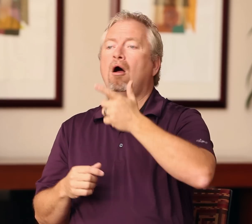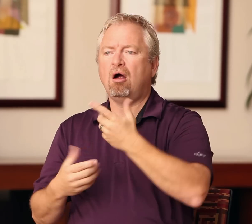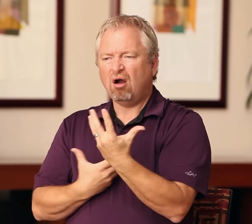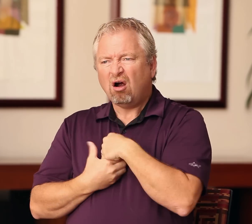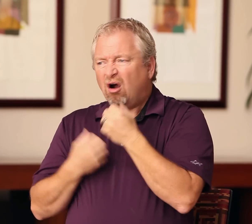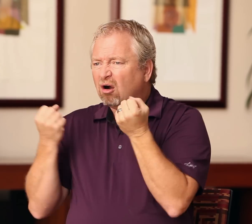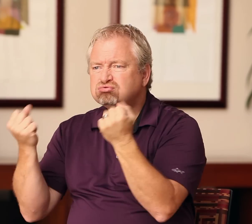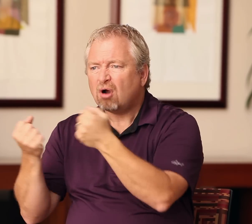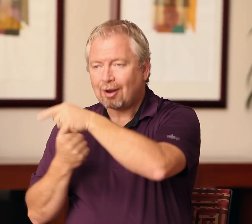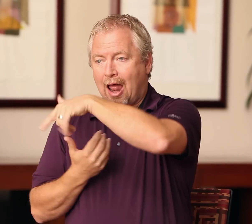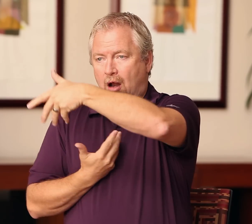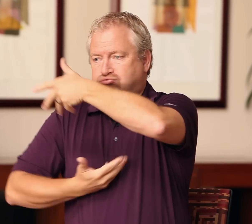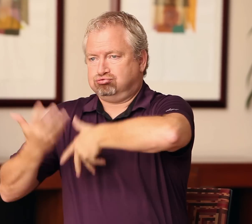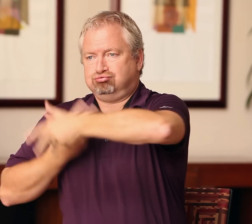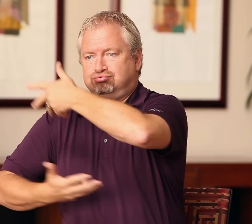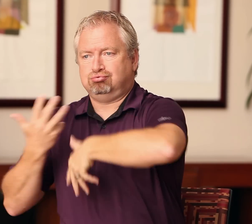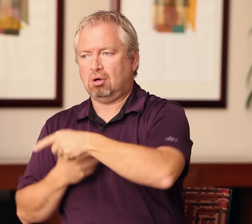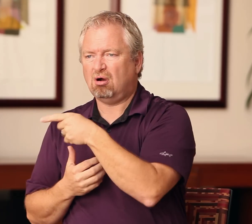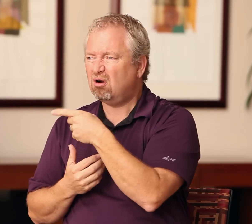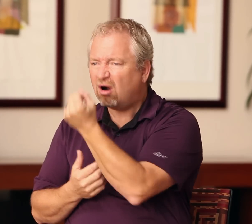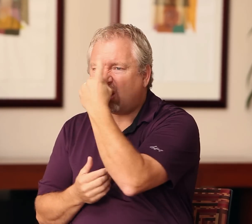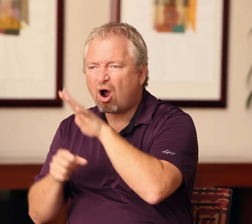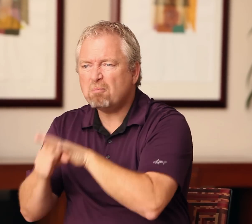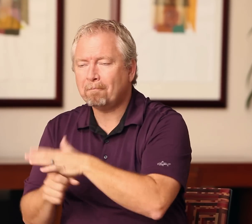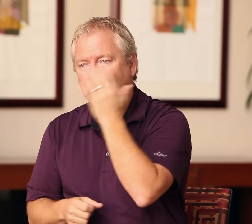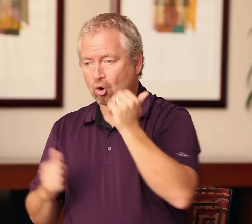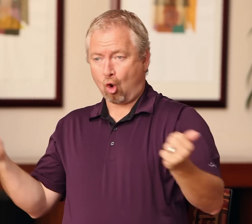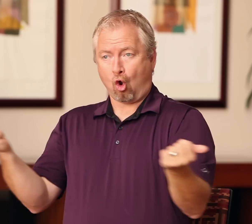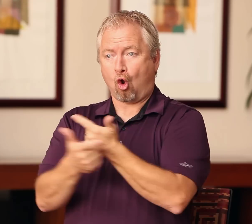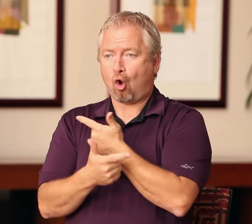If you’ve experienced that, then you’re ready to be a deaf interpreter. The second situation: the person has near ASL fluency.